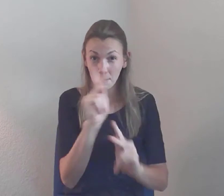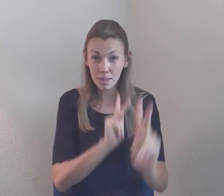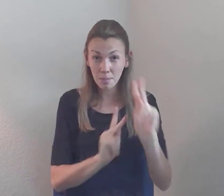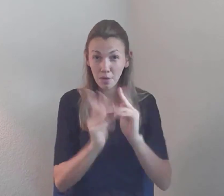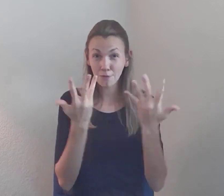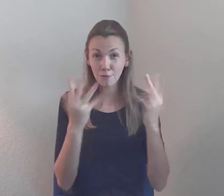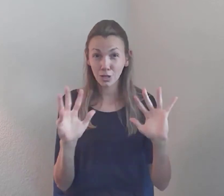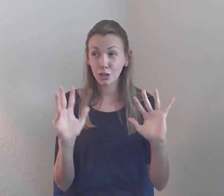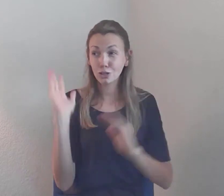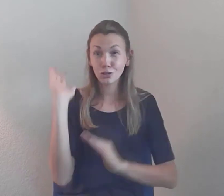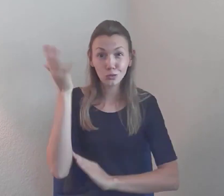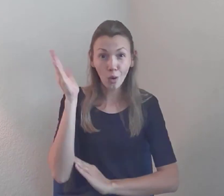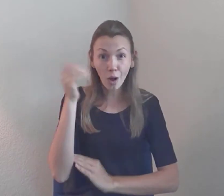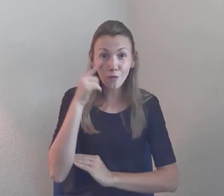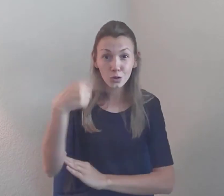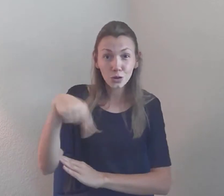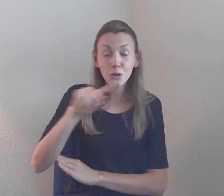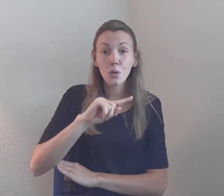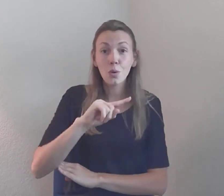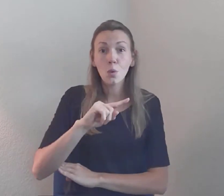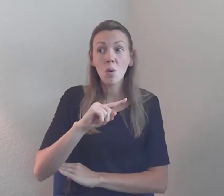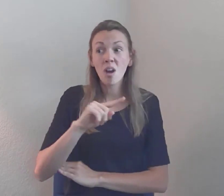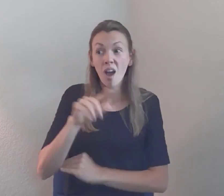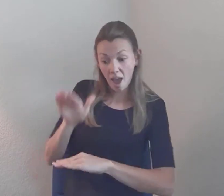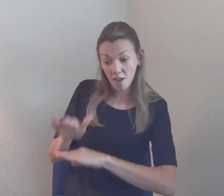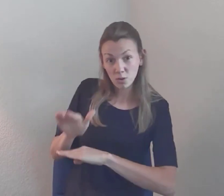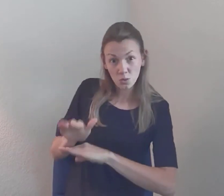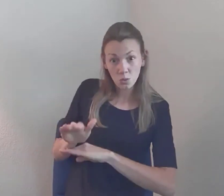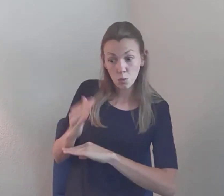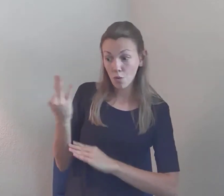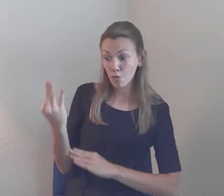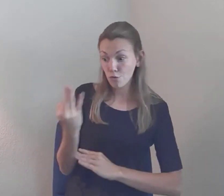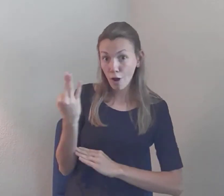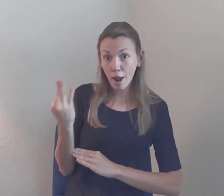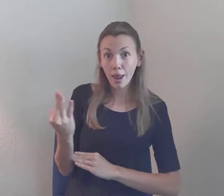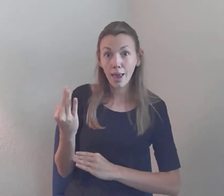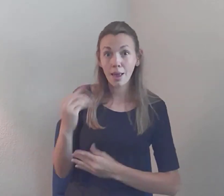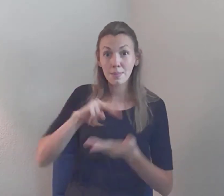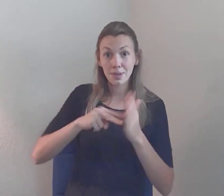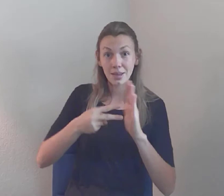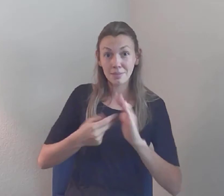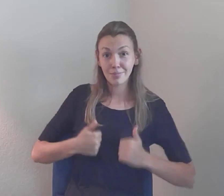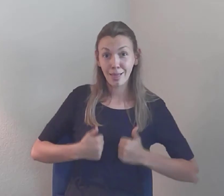where I am is six thirty, so you know, it's more time than in the east cost, so I'm gonna give it my best shot...